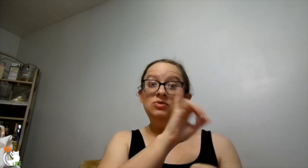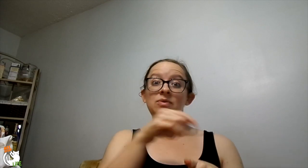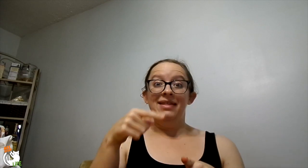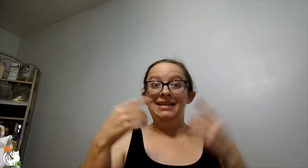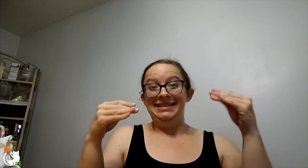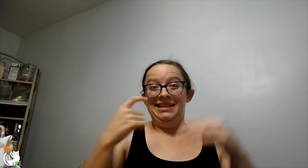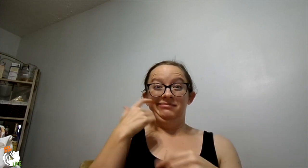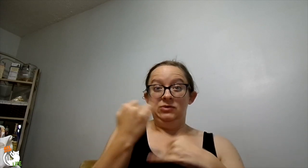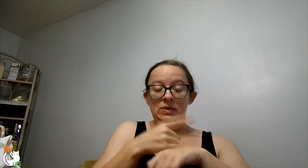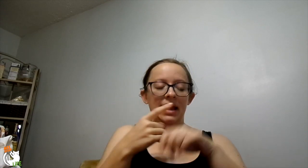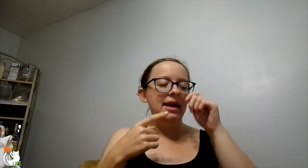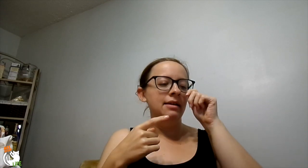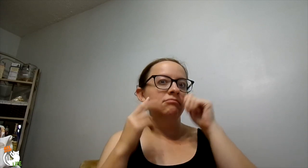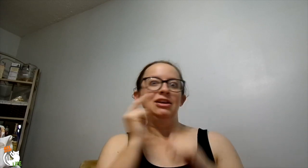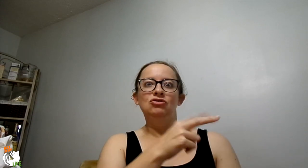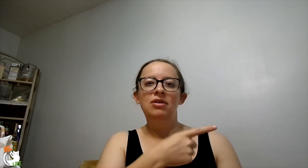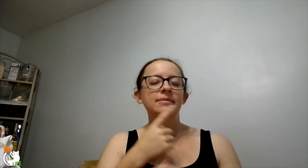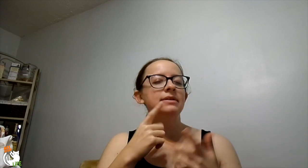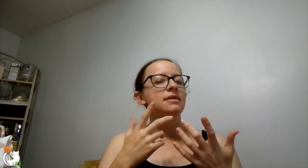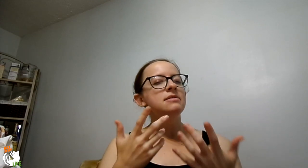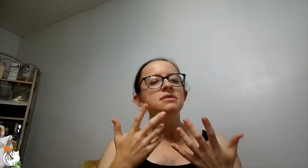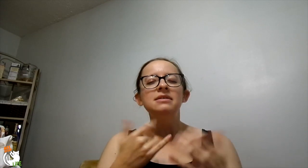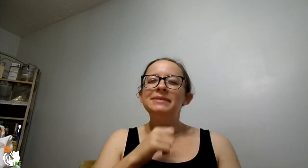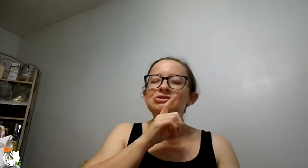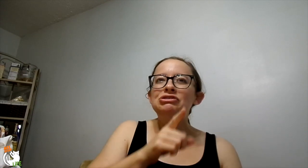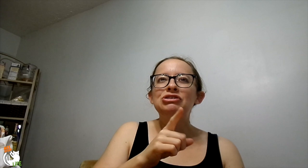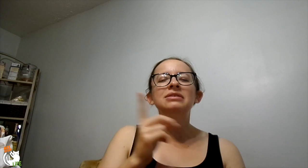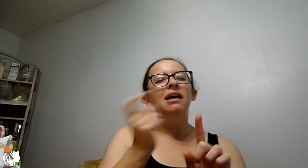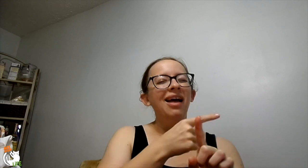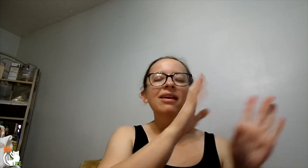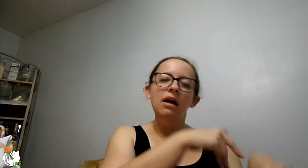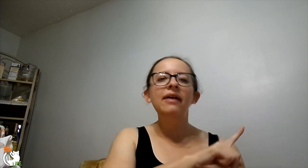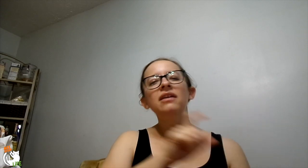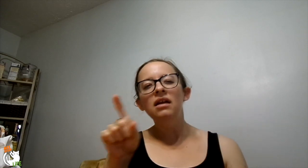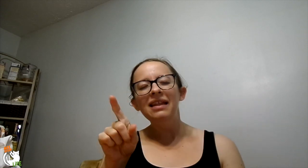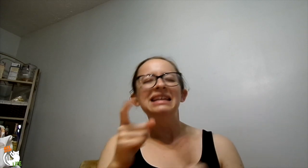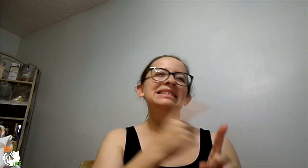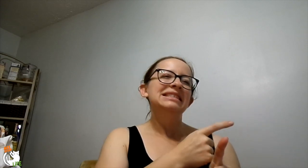So when I went to the sale today, I saw it and I was like I really want it but no.